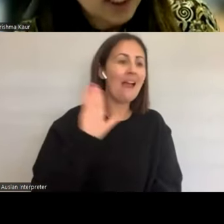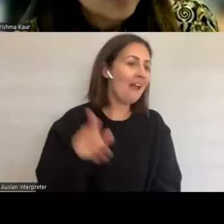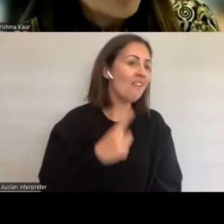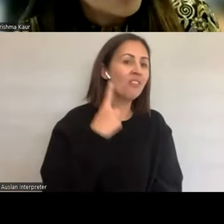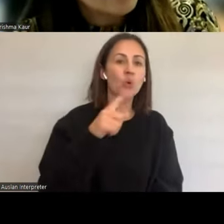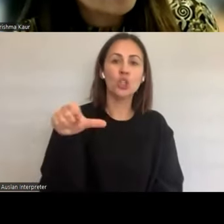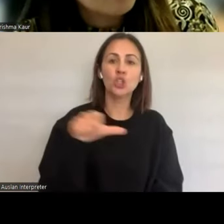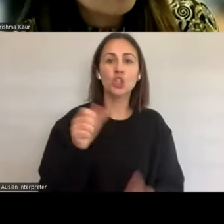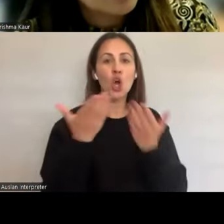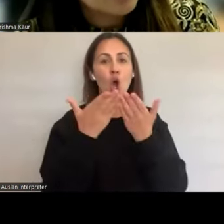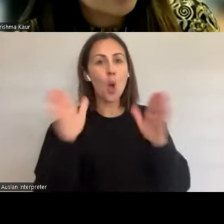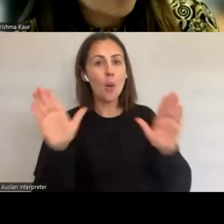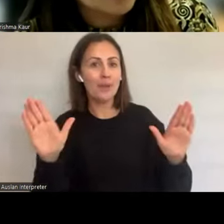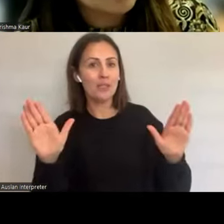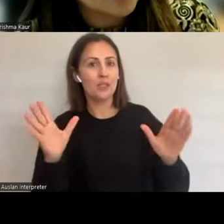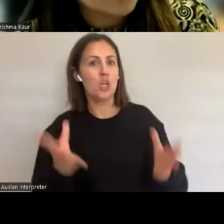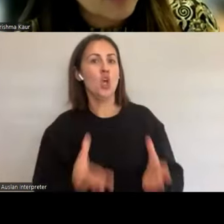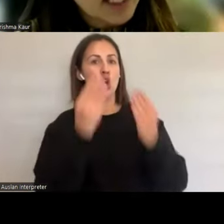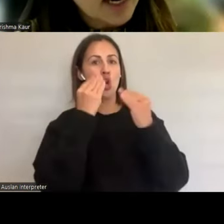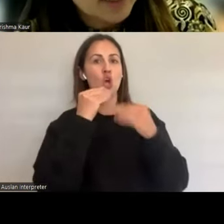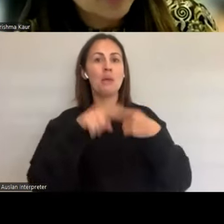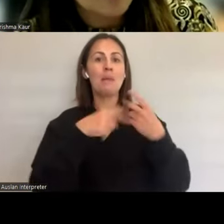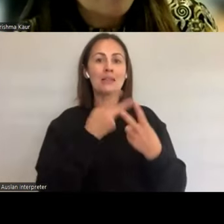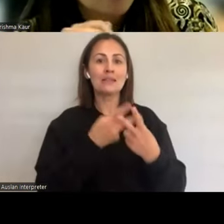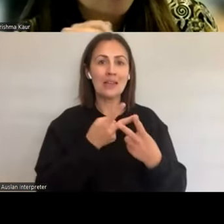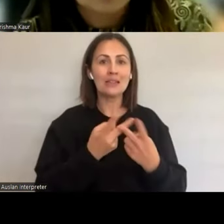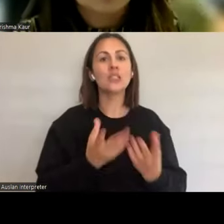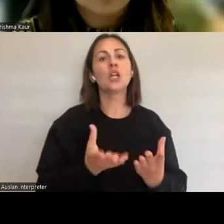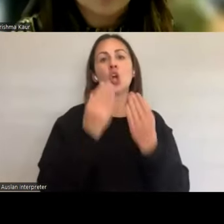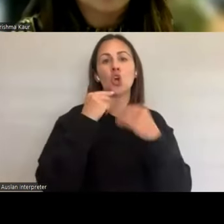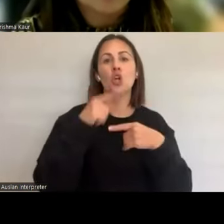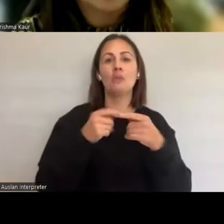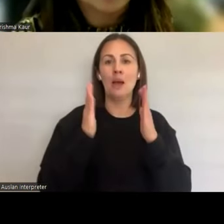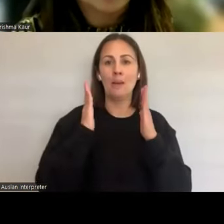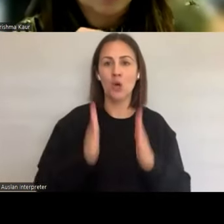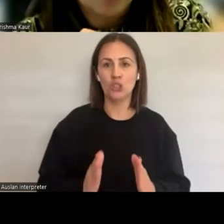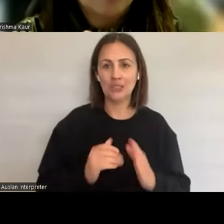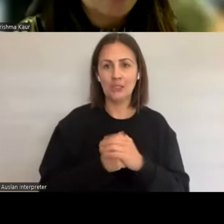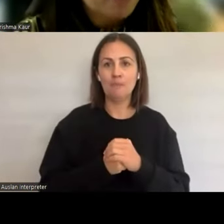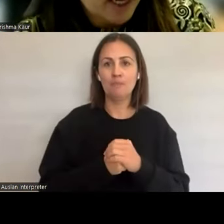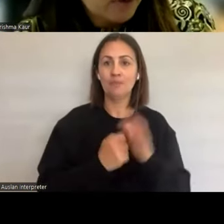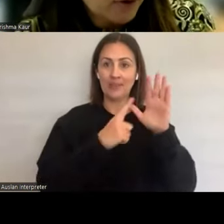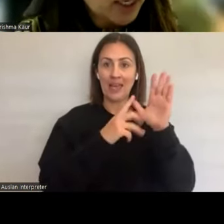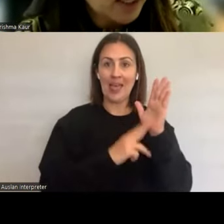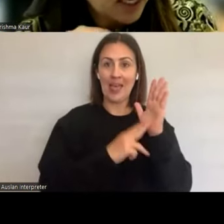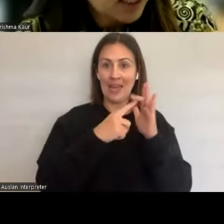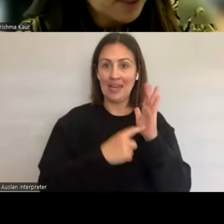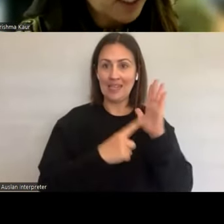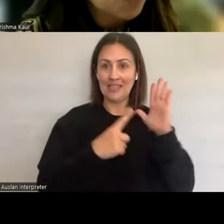I think one thing that really liked about what was highlighted, probably for a little bit was